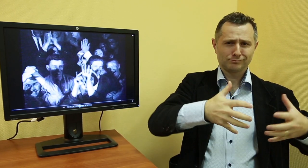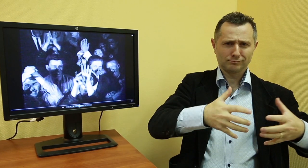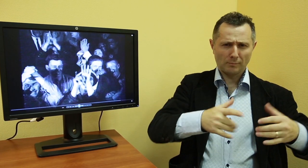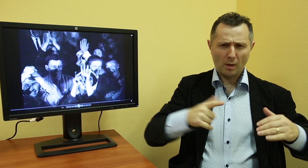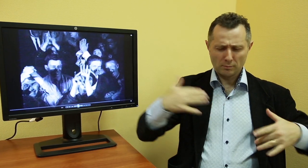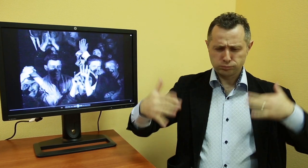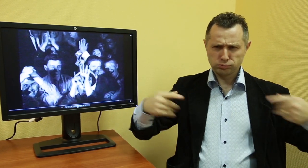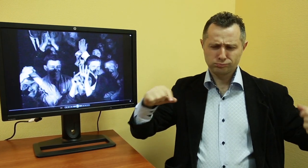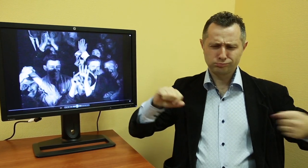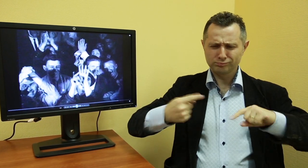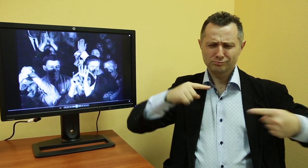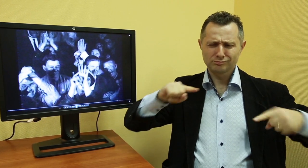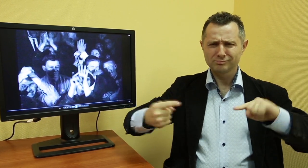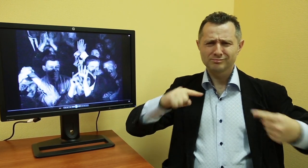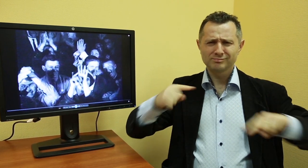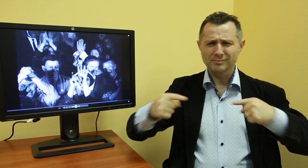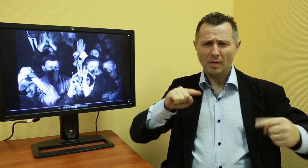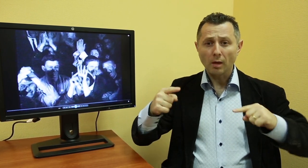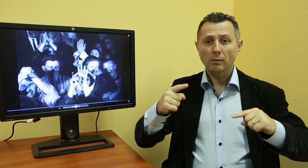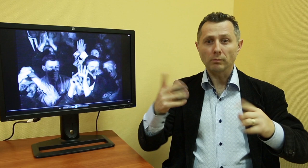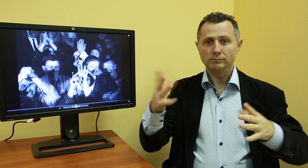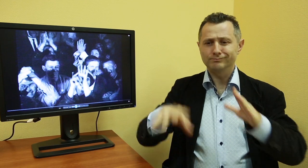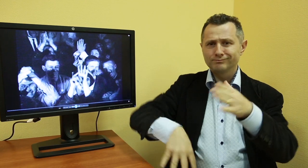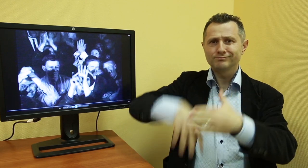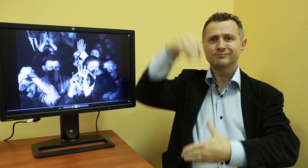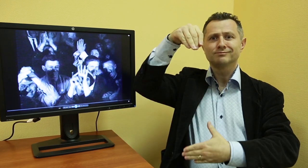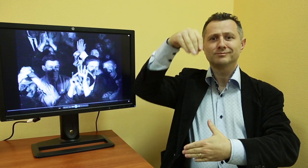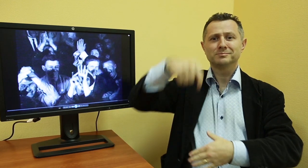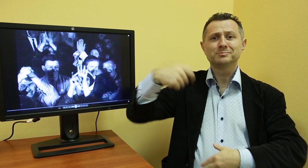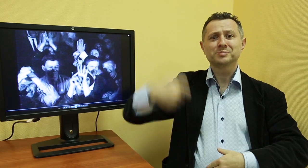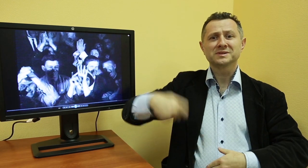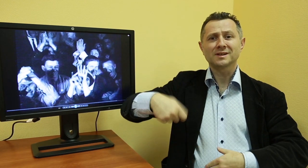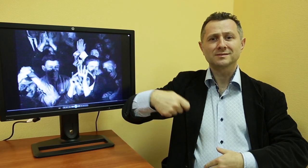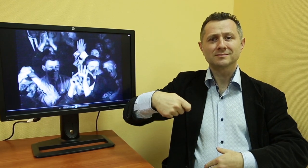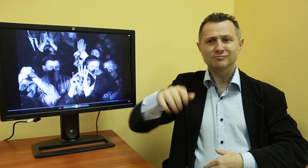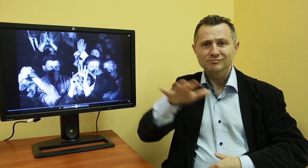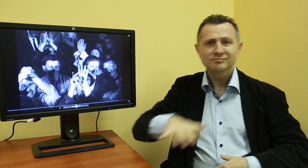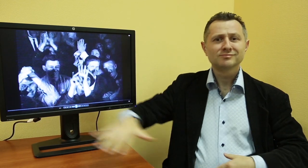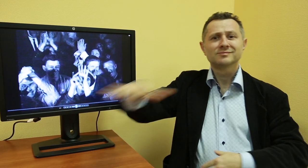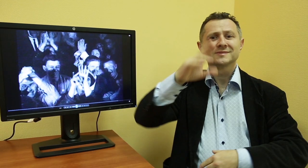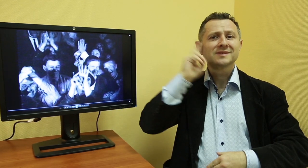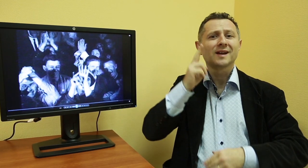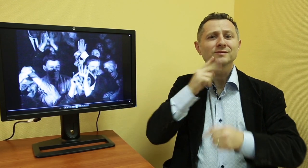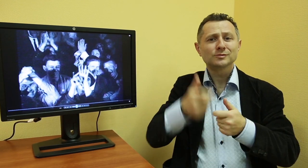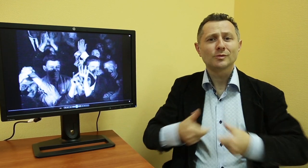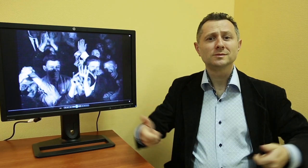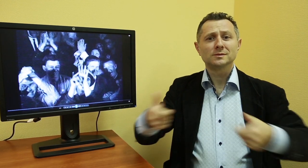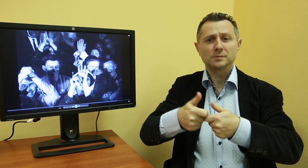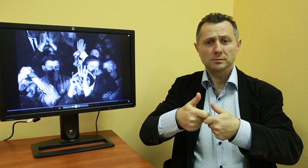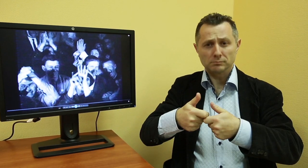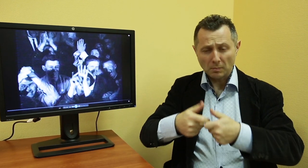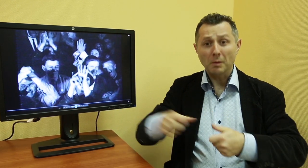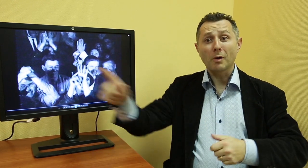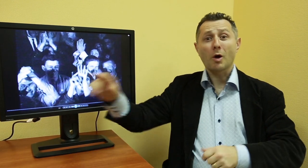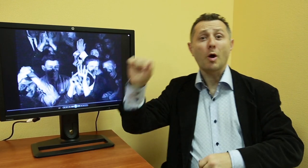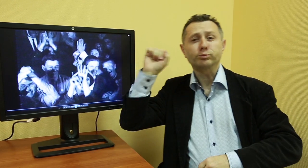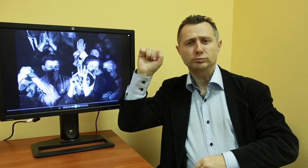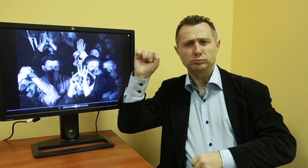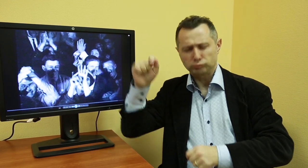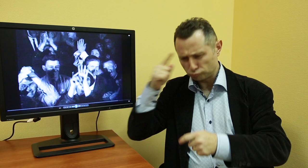two groups. There was a nationwide election to decide the president of VOG. The Communist-minded Deaf were willing to accept a hearing commissar as president while the older generation wanted a Deaf president. At the congress, the government presented their